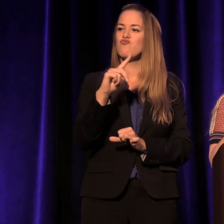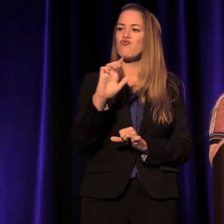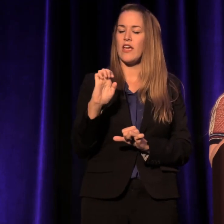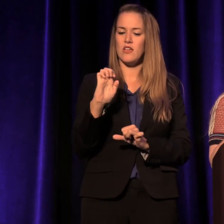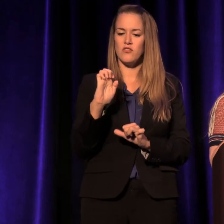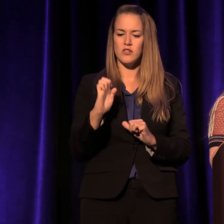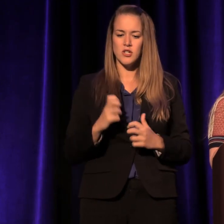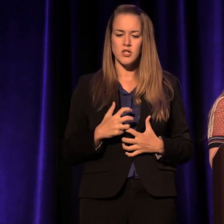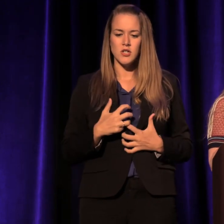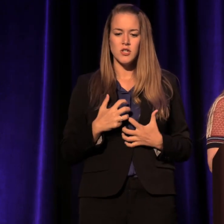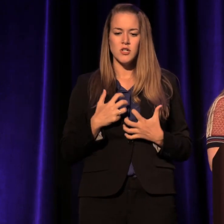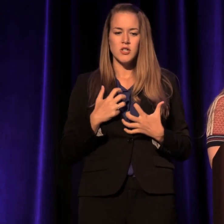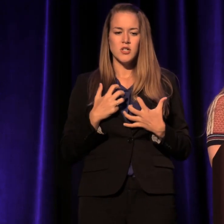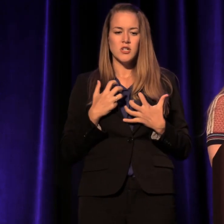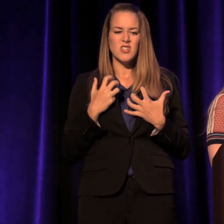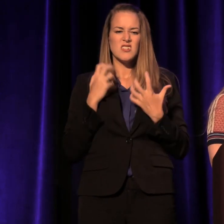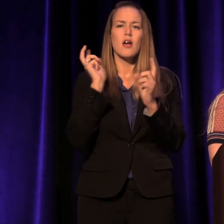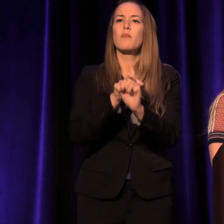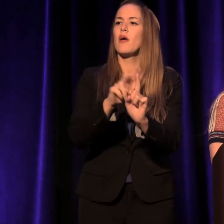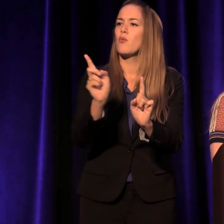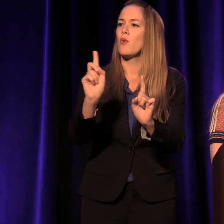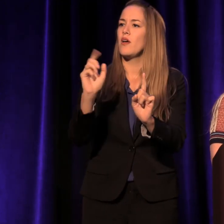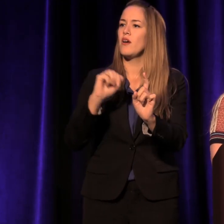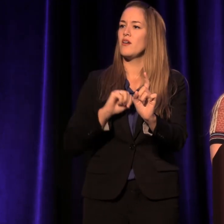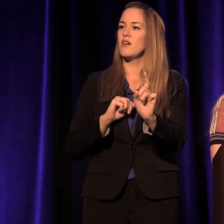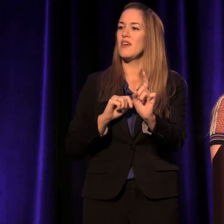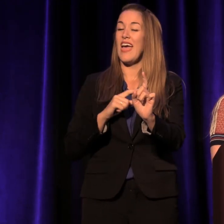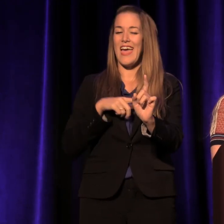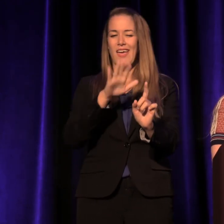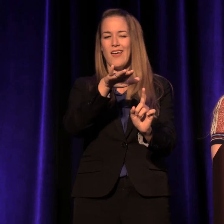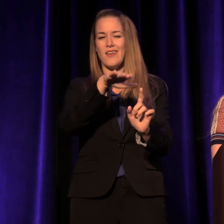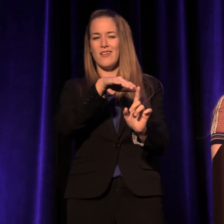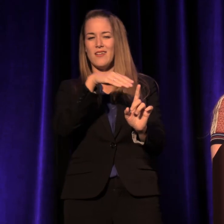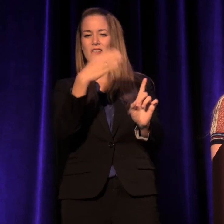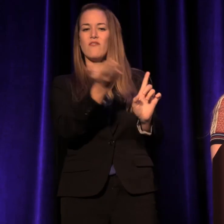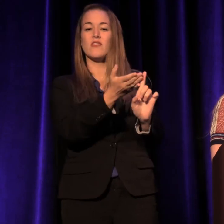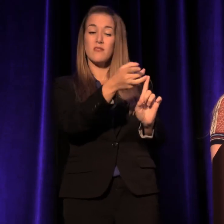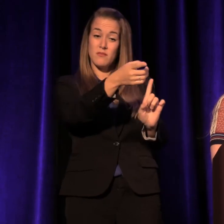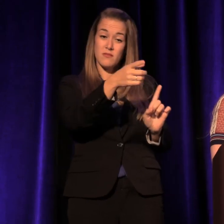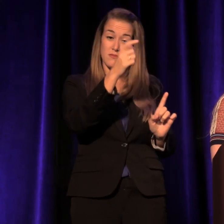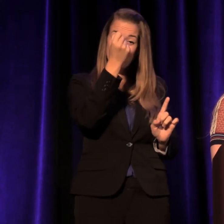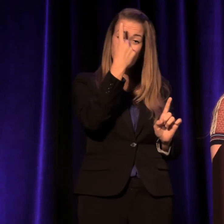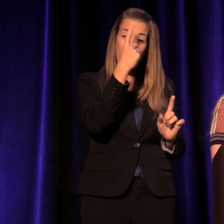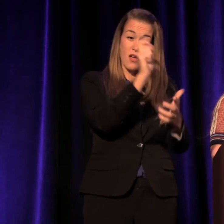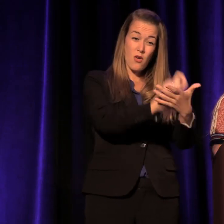and I convinced him the page, like the stage, would hold it.